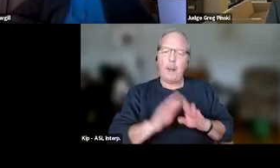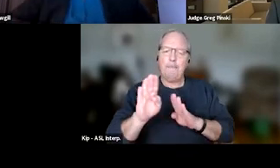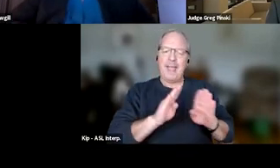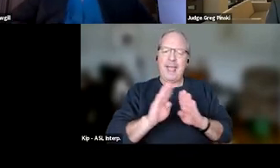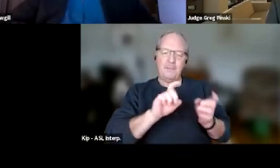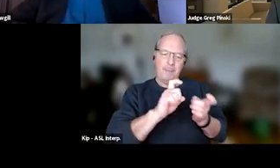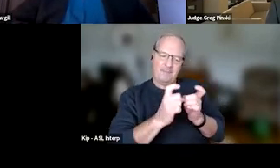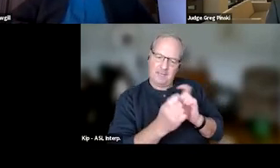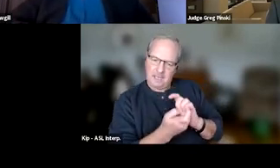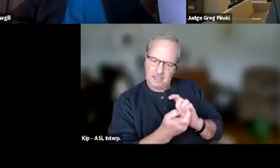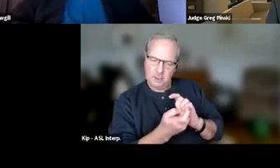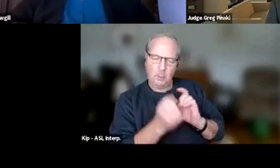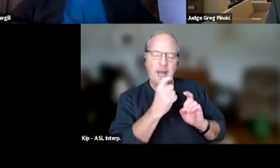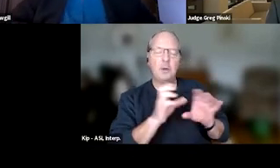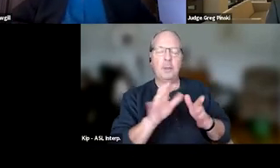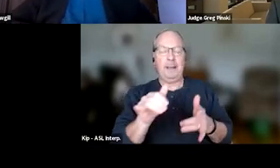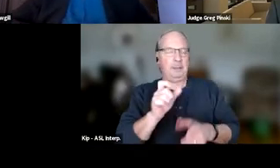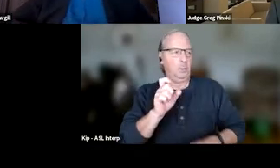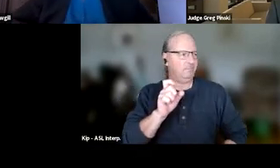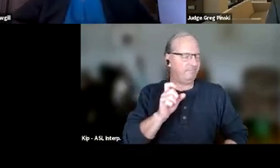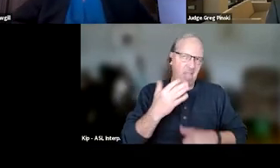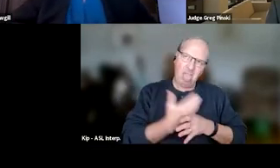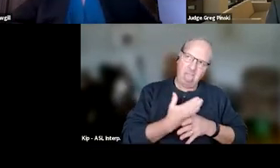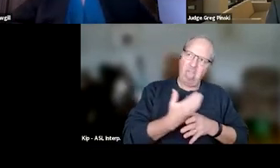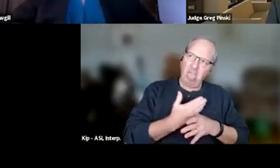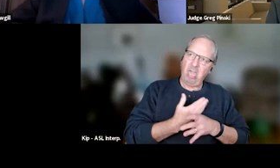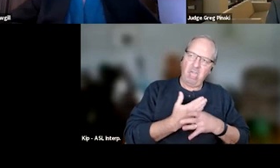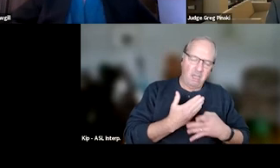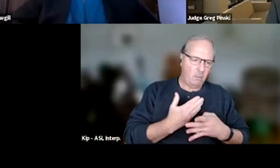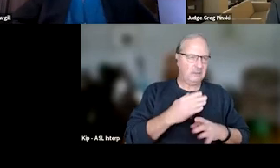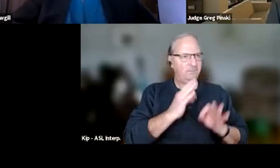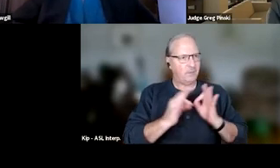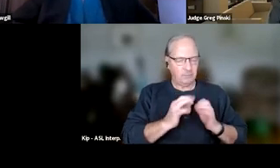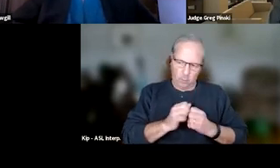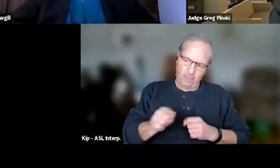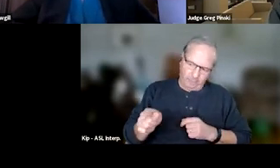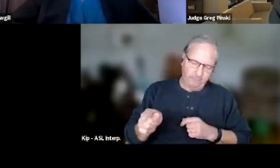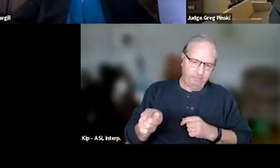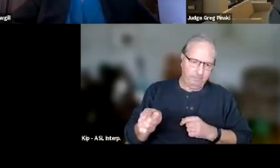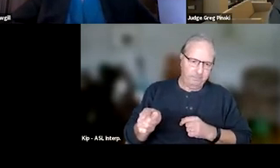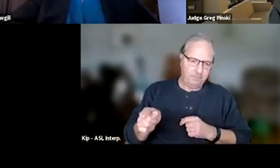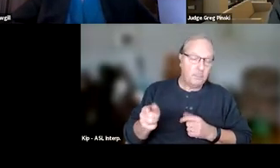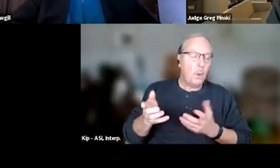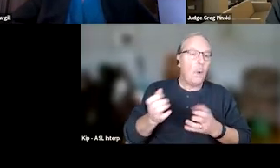We're not doing it sometimes 'cause we're annoyed, and we're just wanting to, we're frustrated with 'em. We wanna make sure that we're doing things that are effective